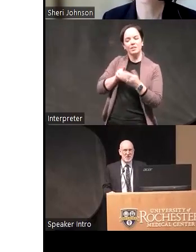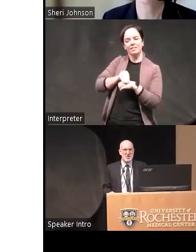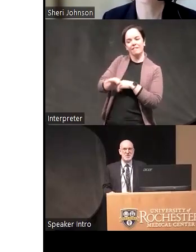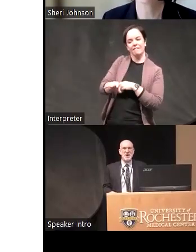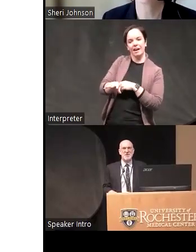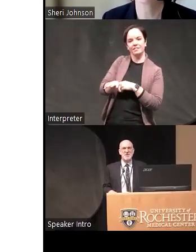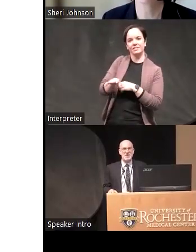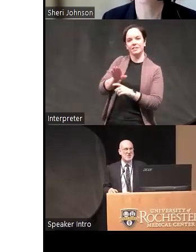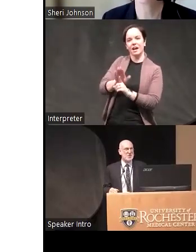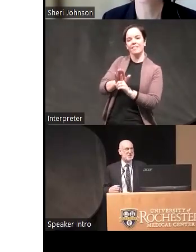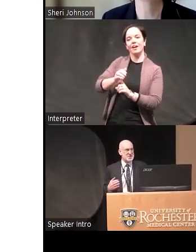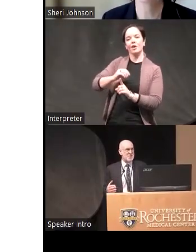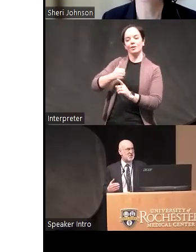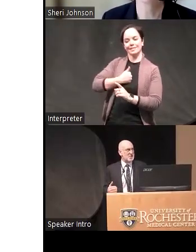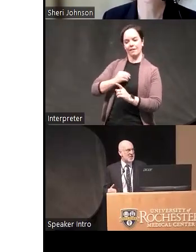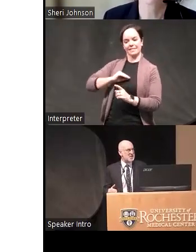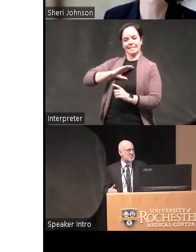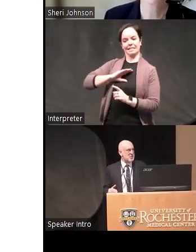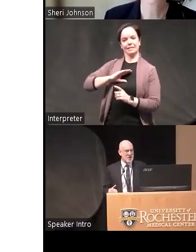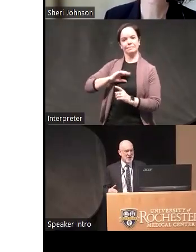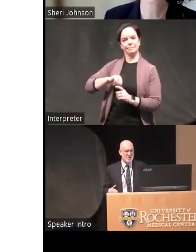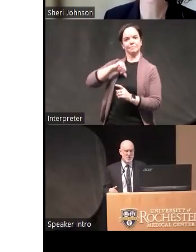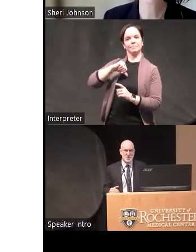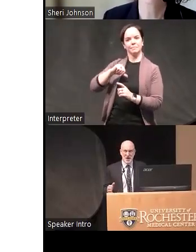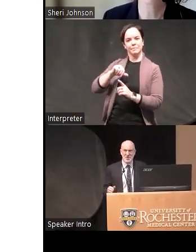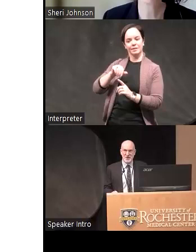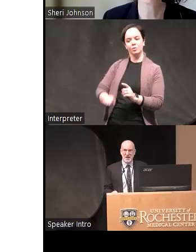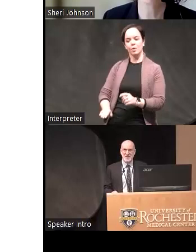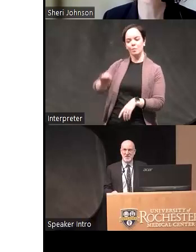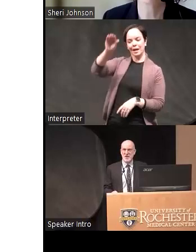person's sense of self-esteem or self-concept growing up through childhood and Adolescence